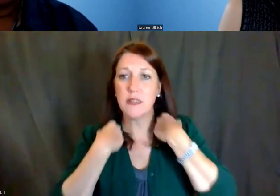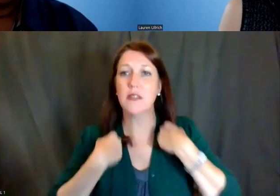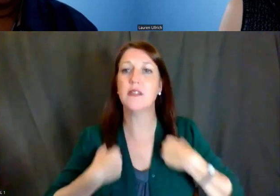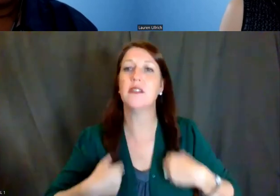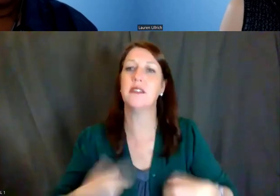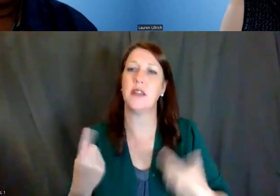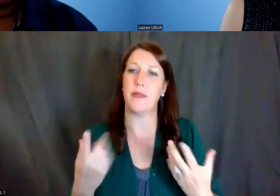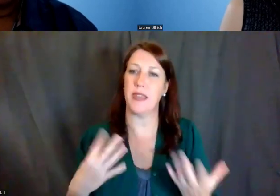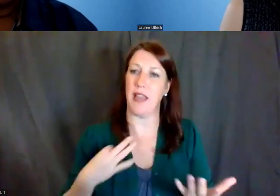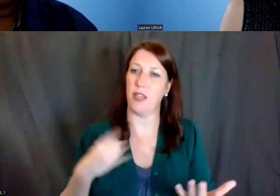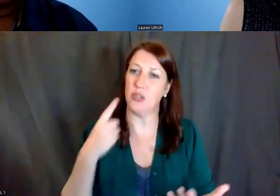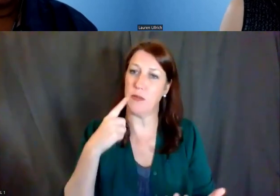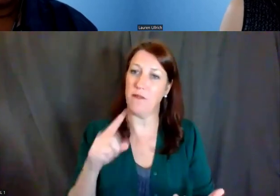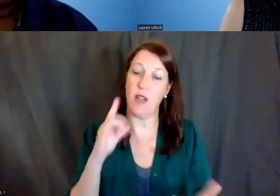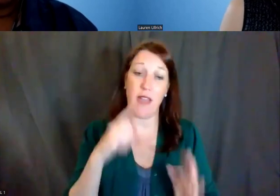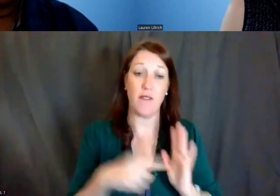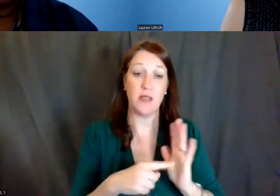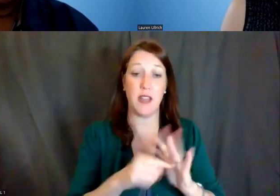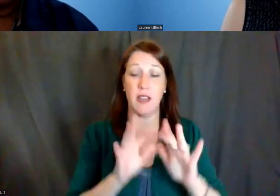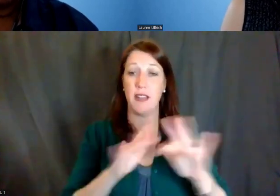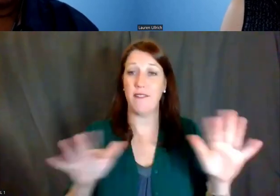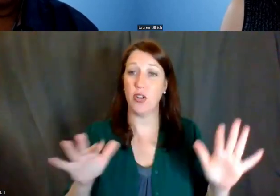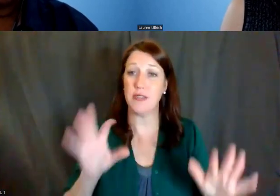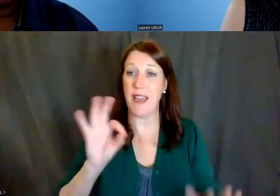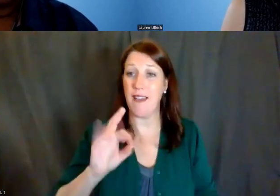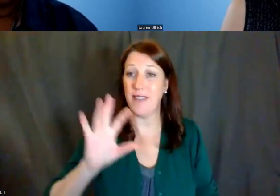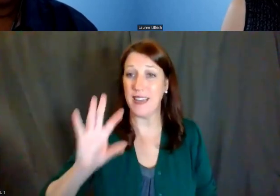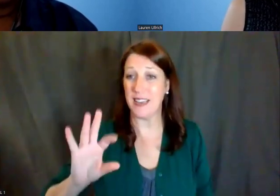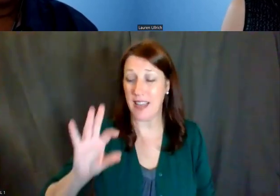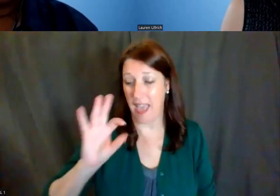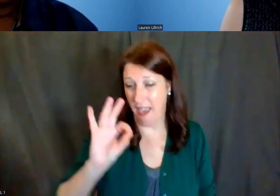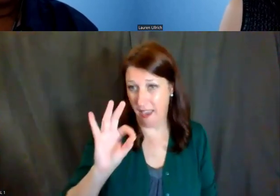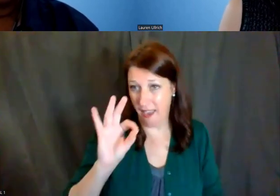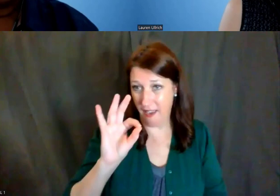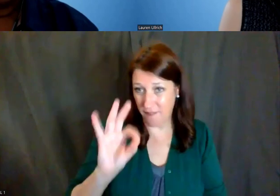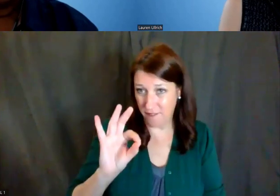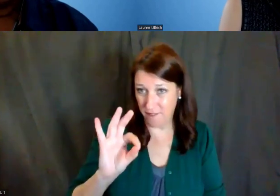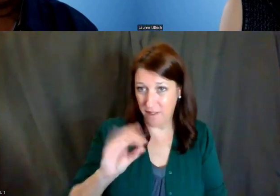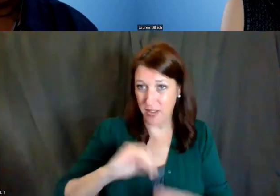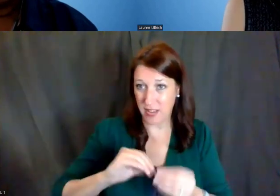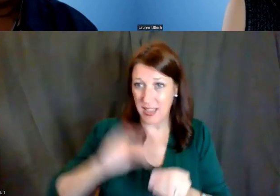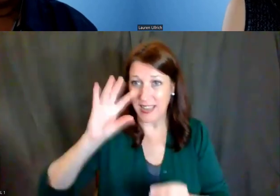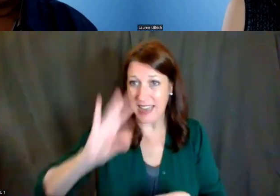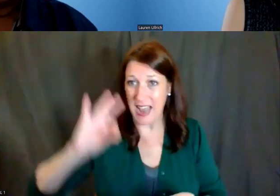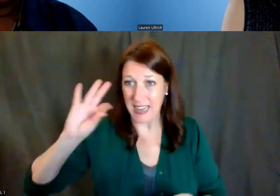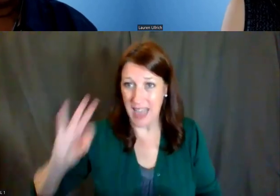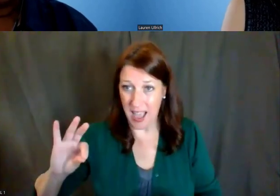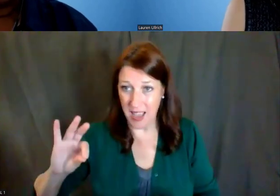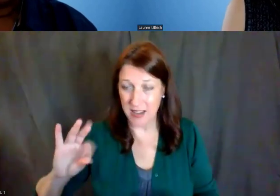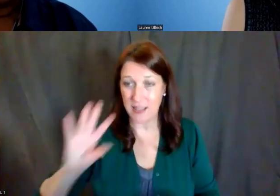so for example, the diversity F99 that we participate in -- we might email that information out